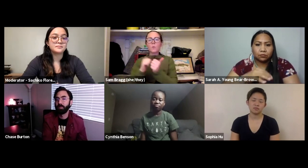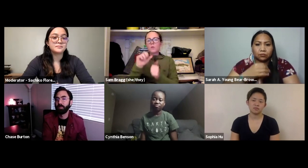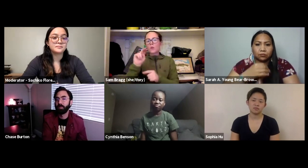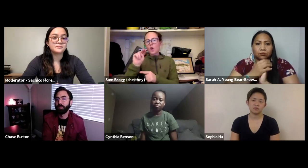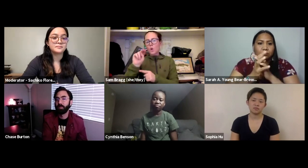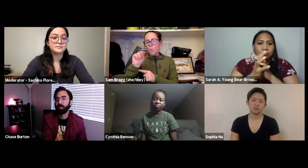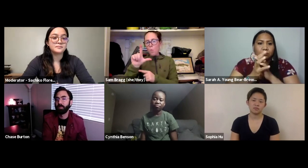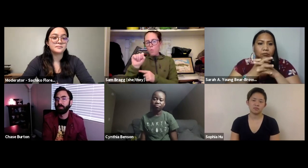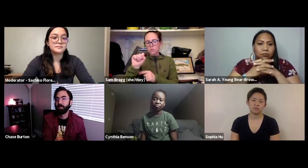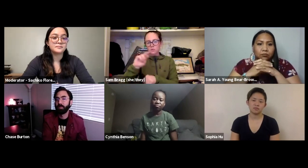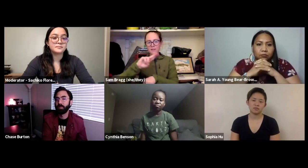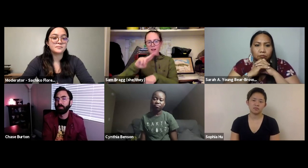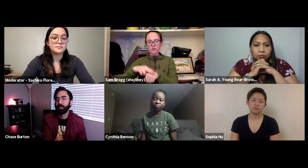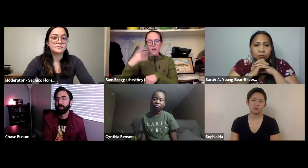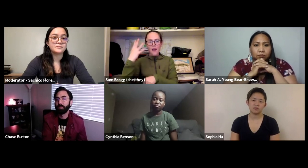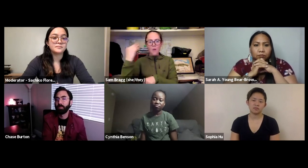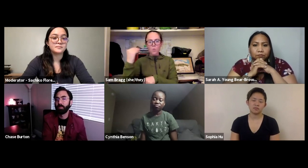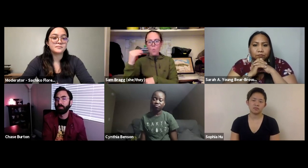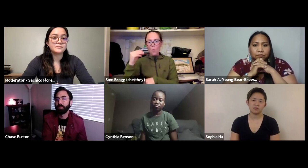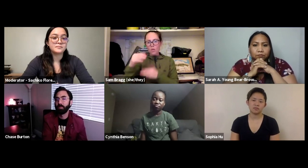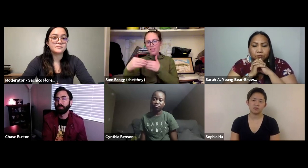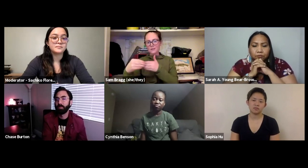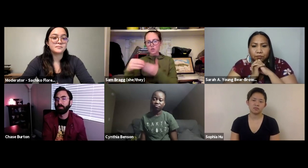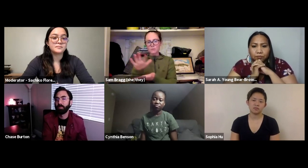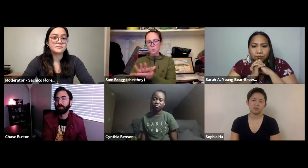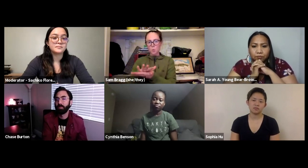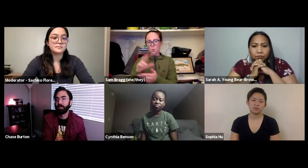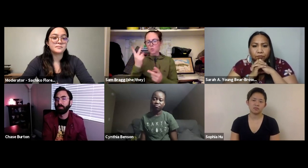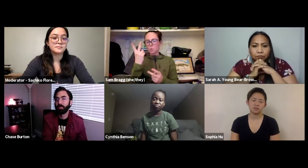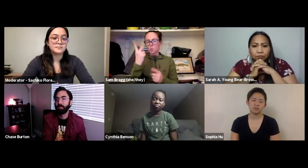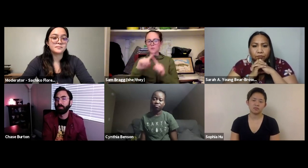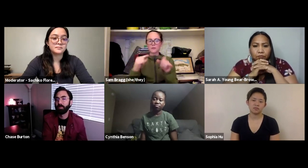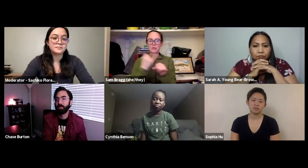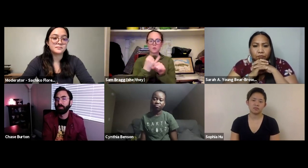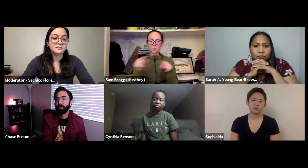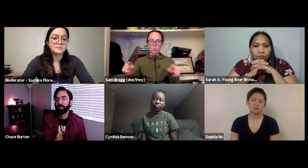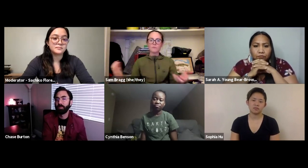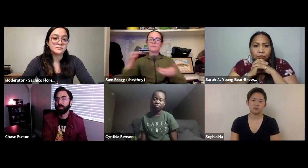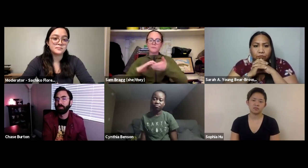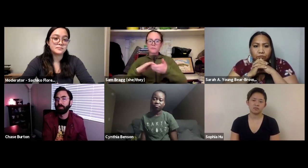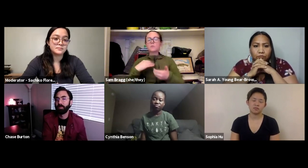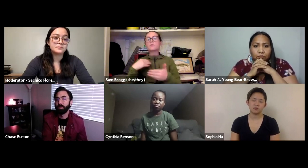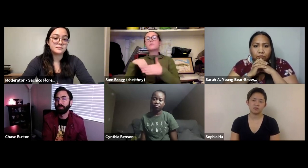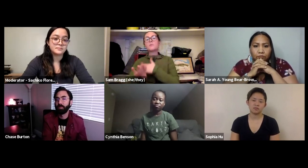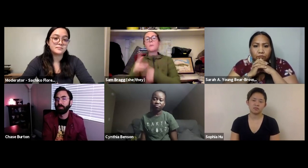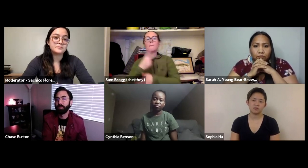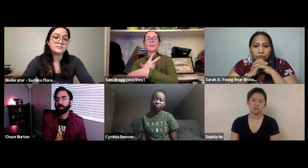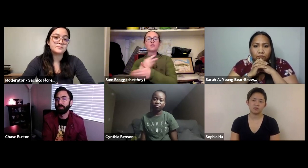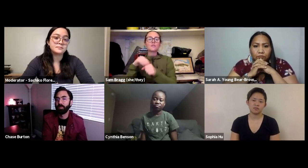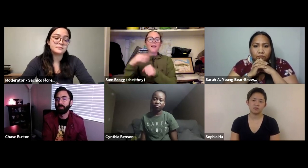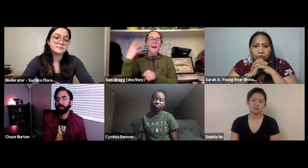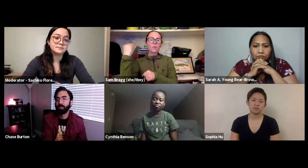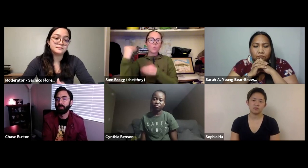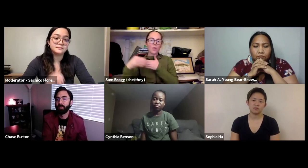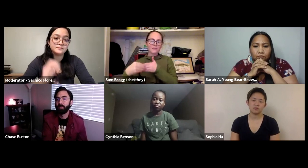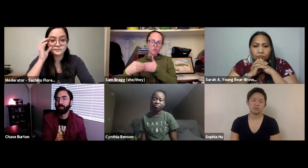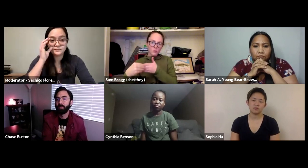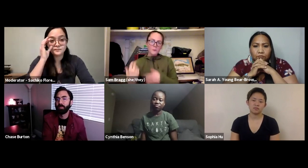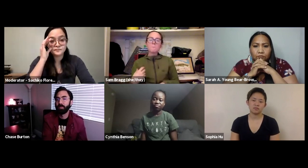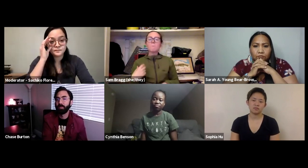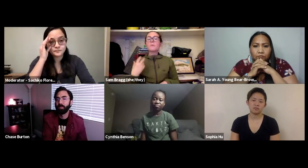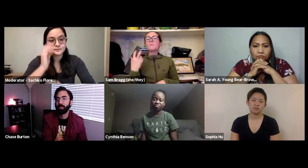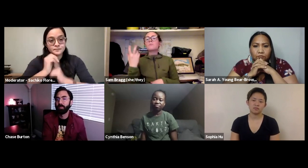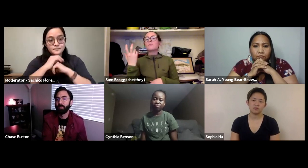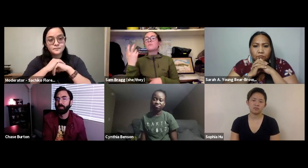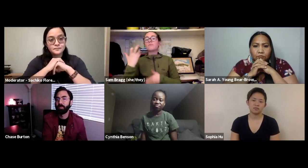Saybrook University and National Outdoor Leadership School (NOLS). My program was focused on outdoor